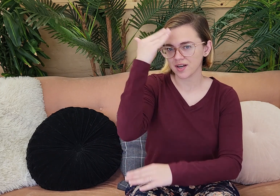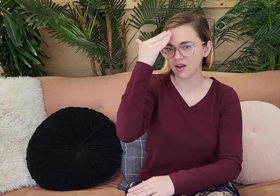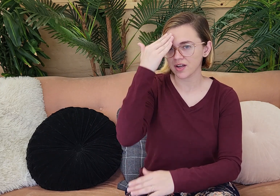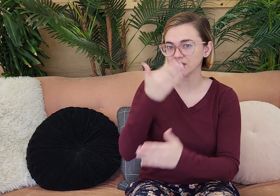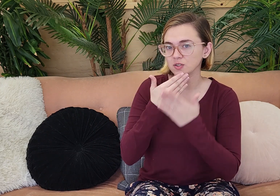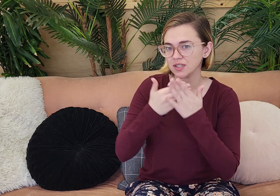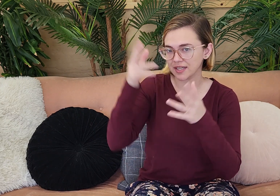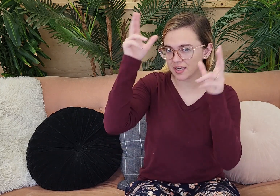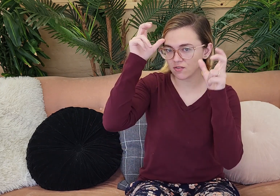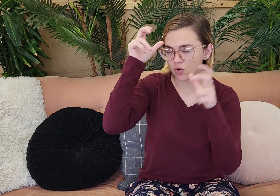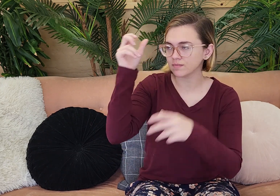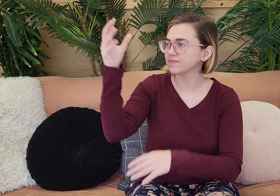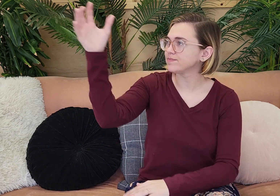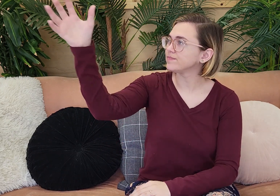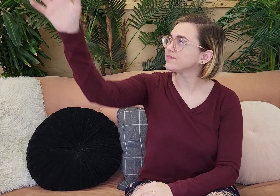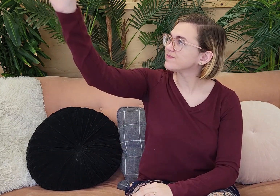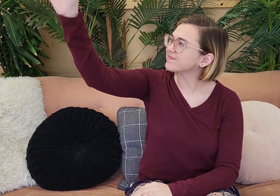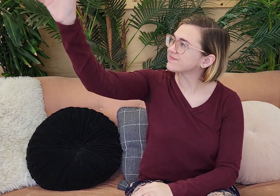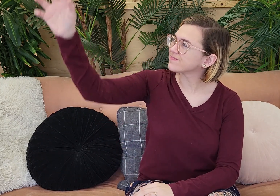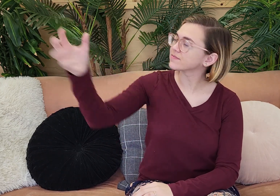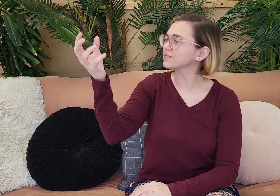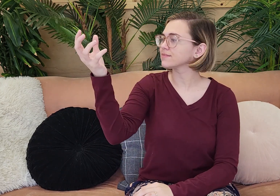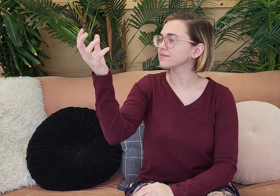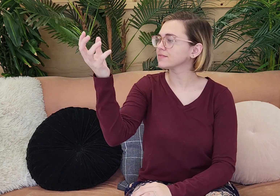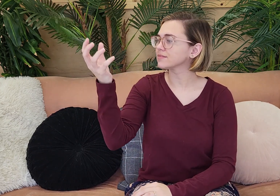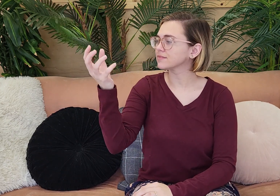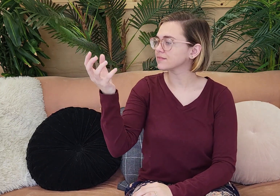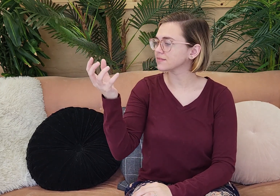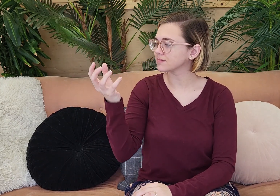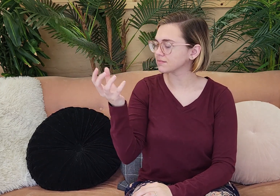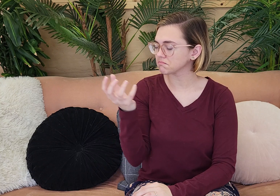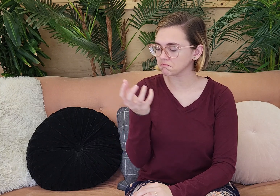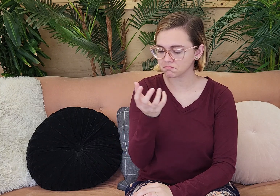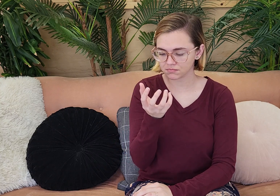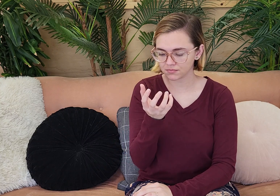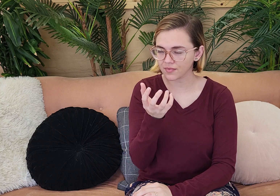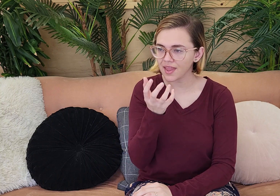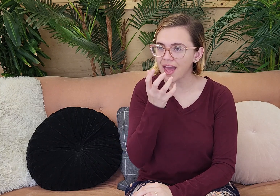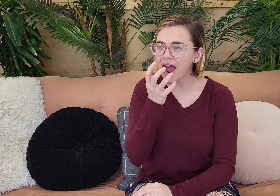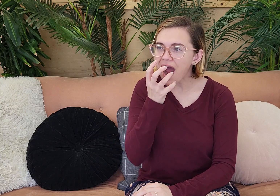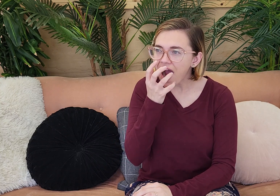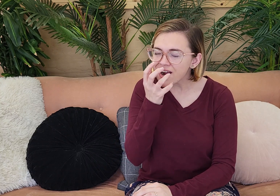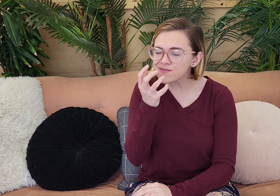ree of Knowledge of Good and Evil. And they plucked the fruit from the tree. And